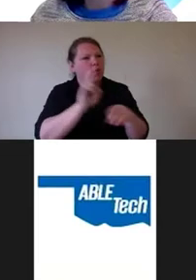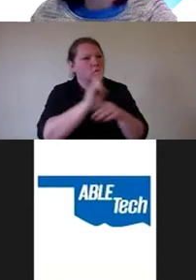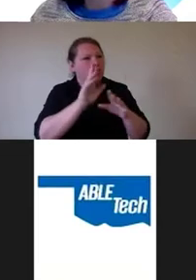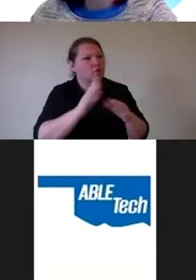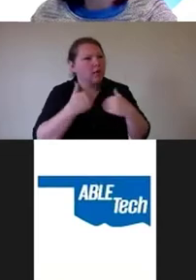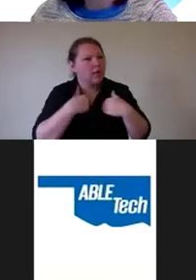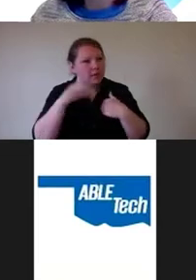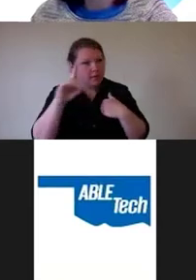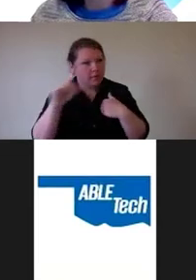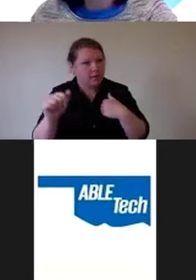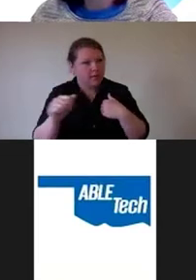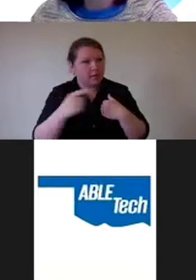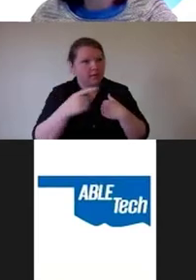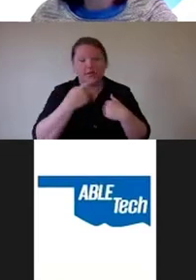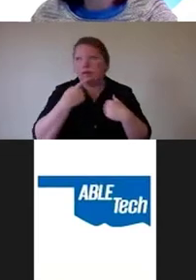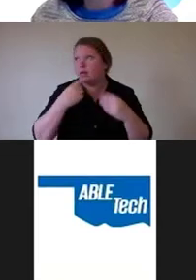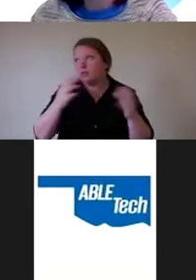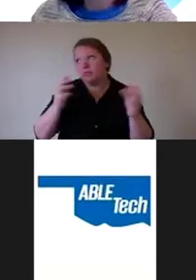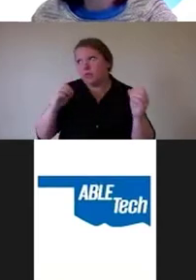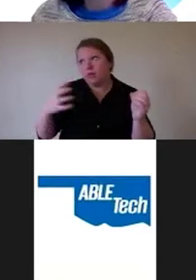we haven't had any complaints, so we must be OK.